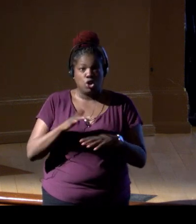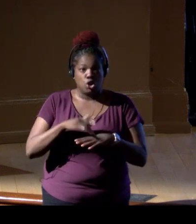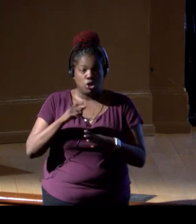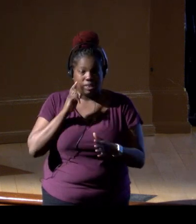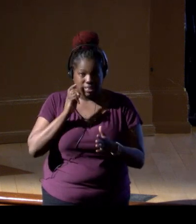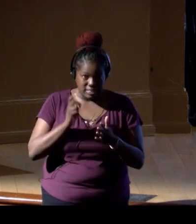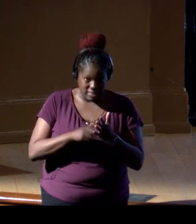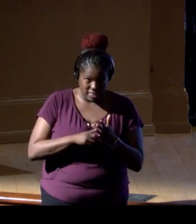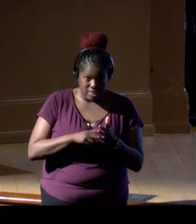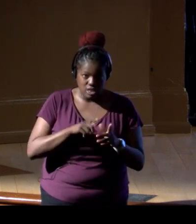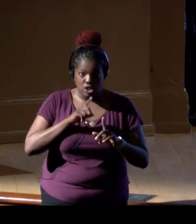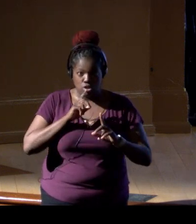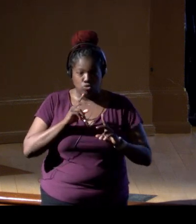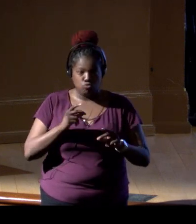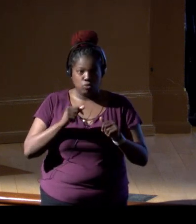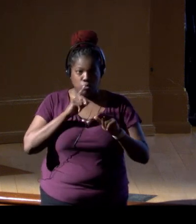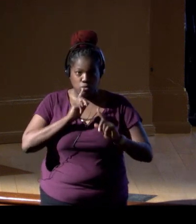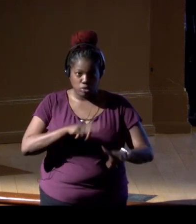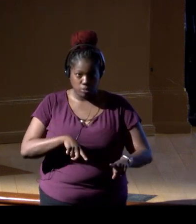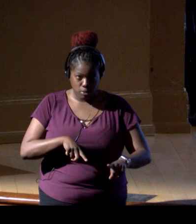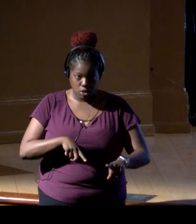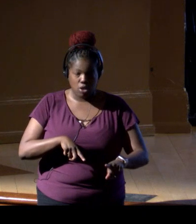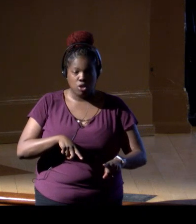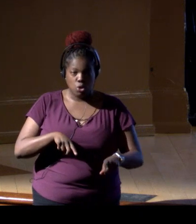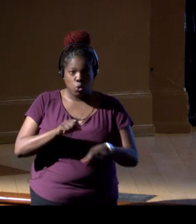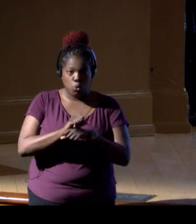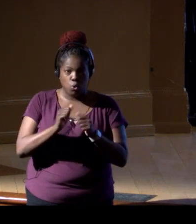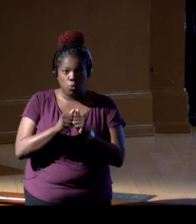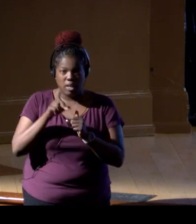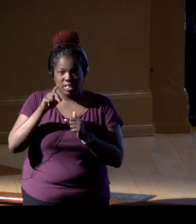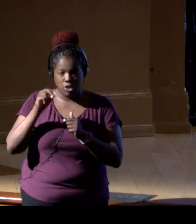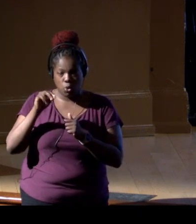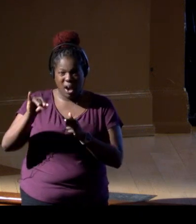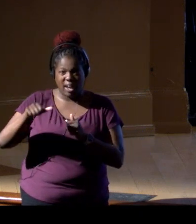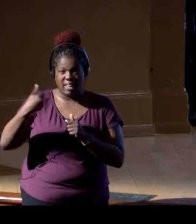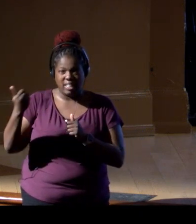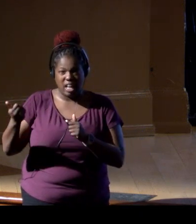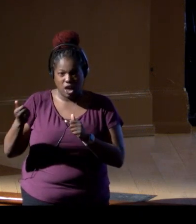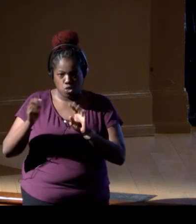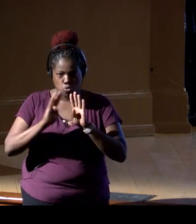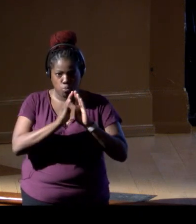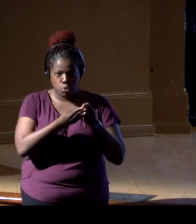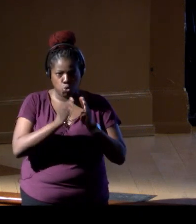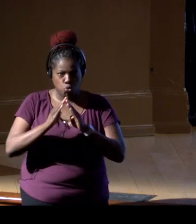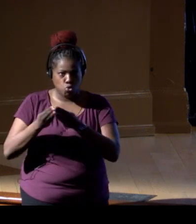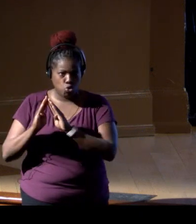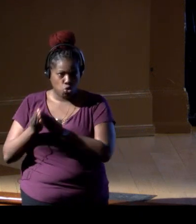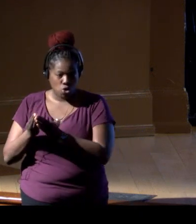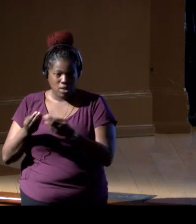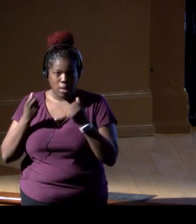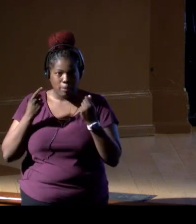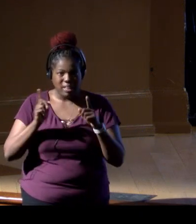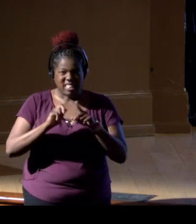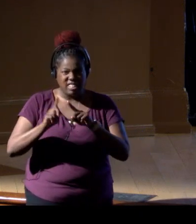that we've been working on with our DOI partners and sister bureaus. So this is an interagency effort